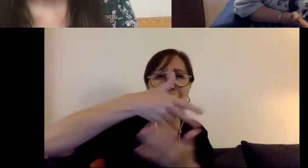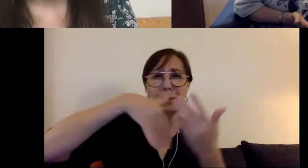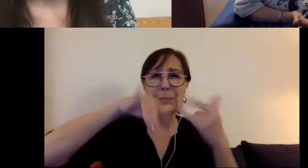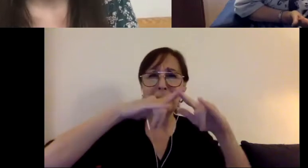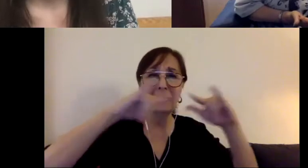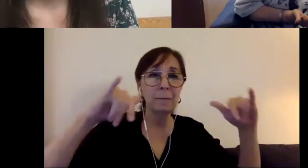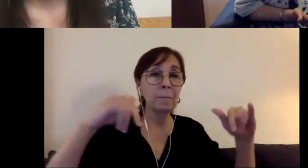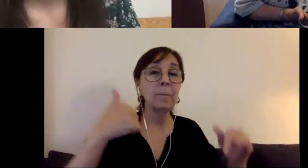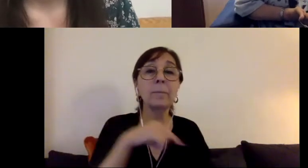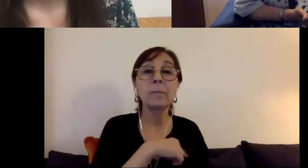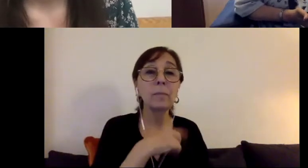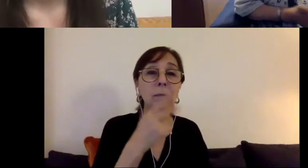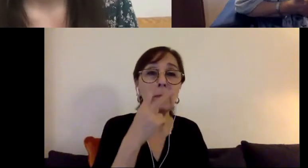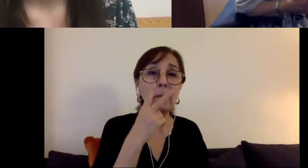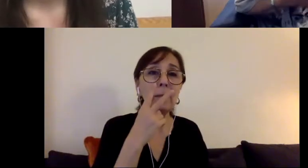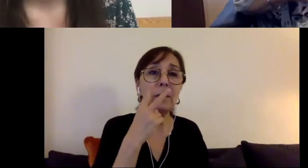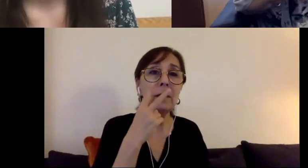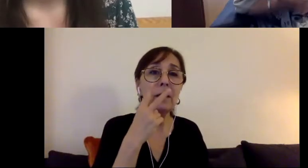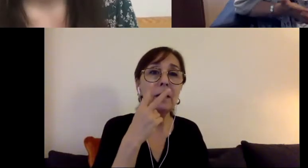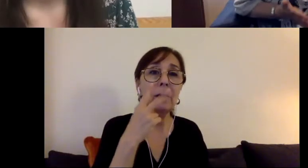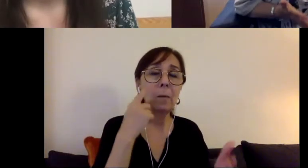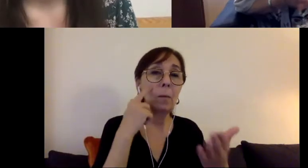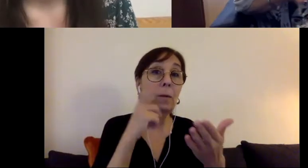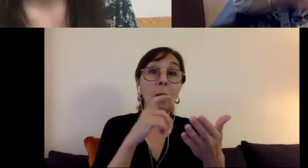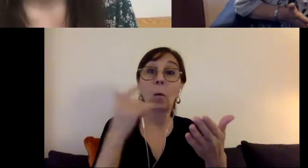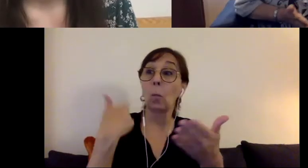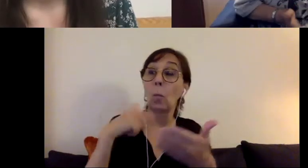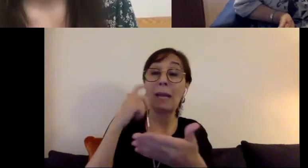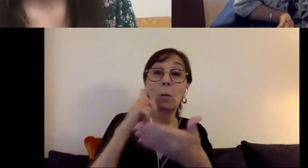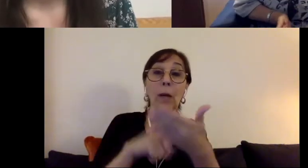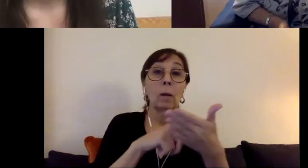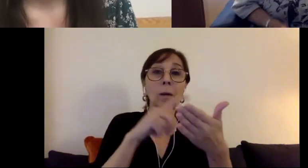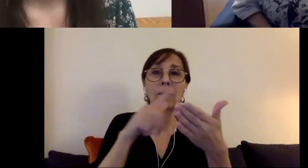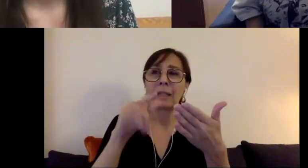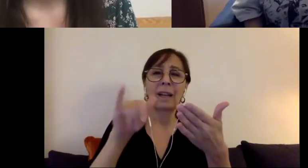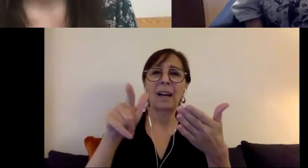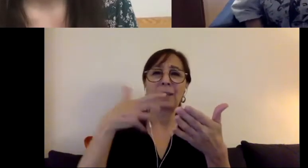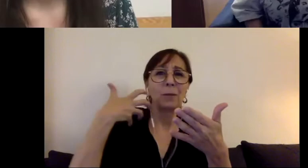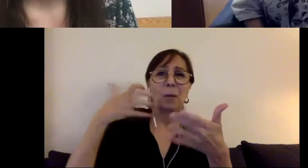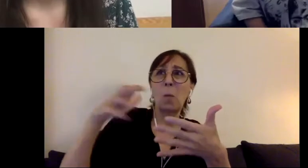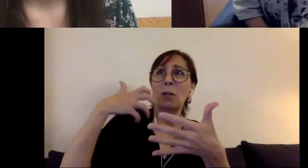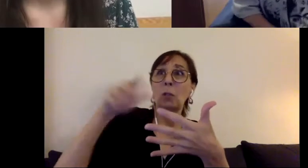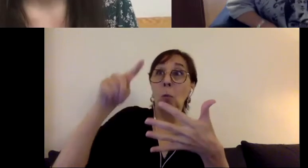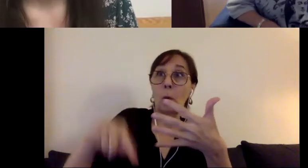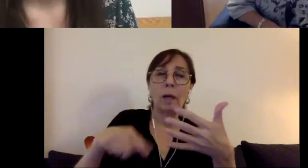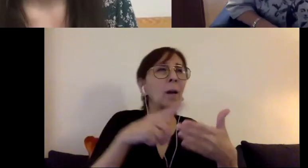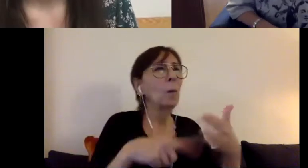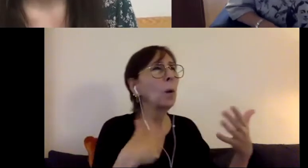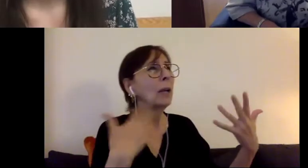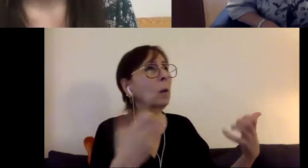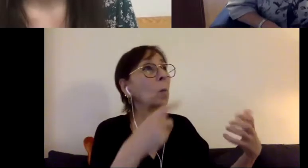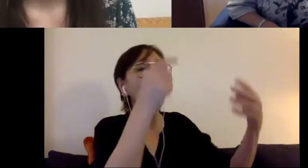at what we did not want and what we did want. In the 70s and 80s, I think still